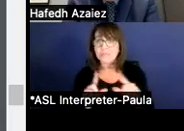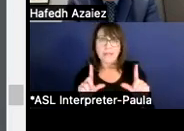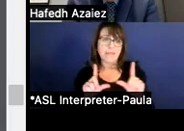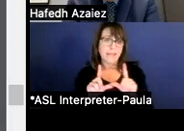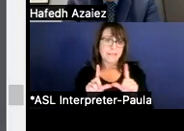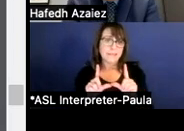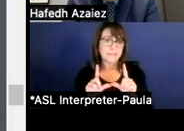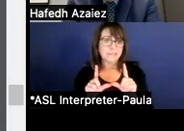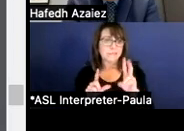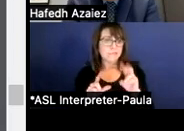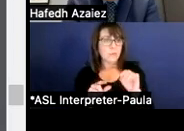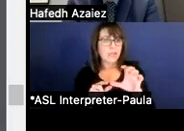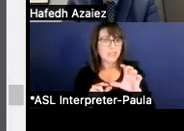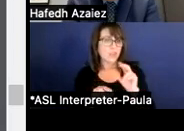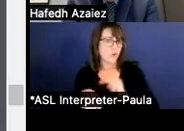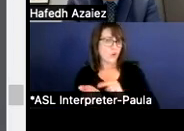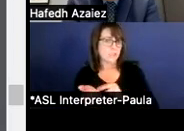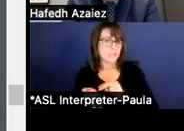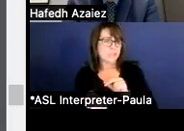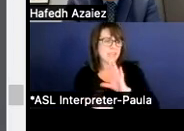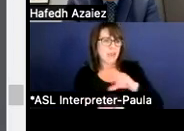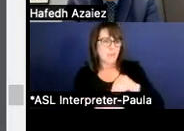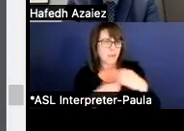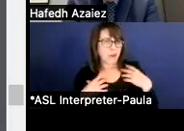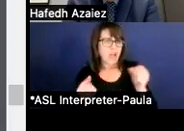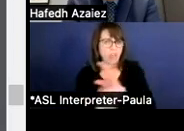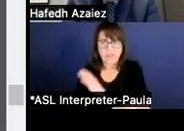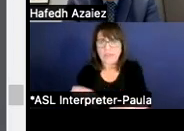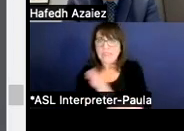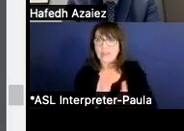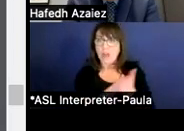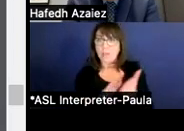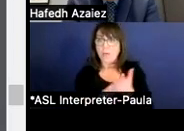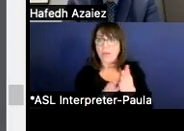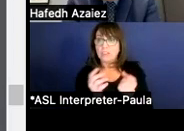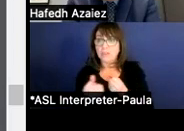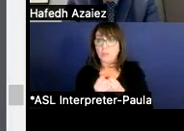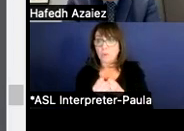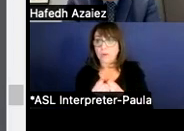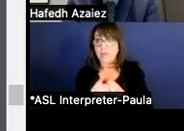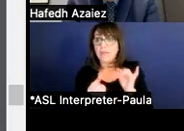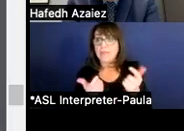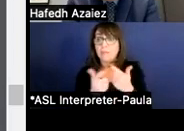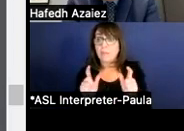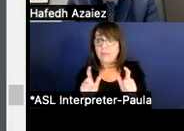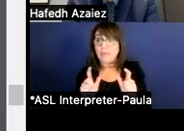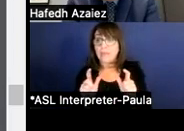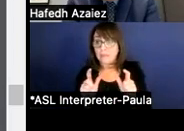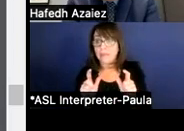in our health clinics. Then our operations support, so this is a very large group that is made up of custodians, bus drivers,